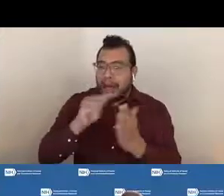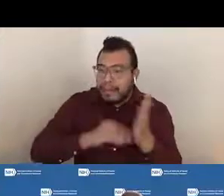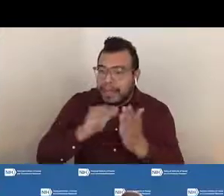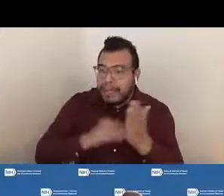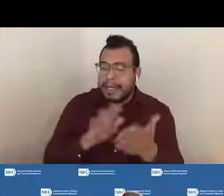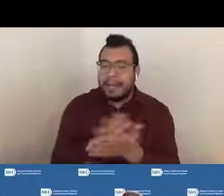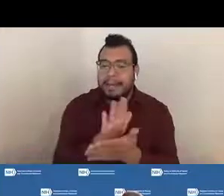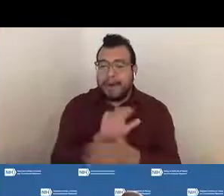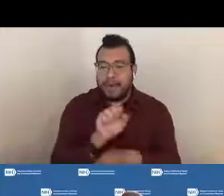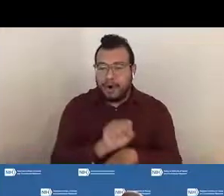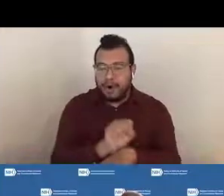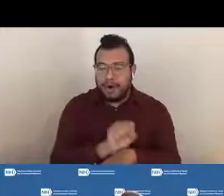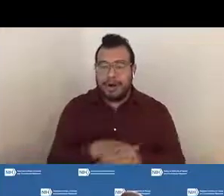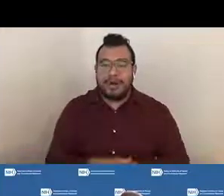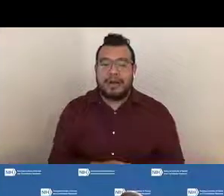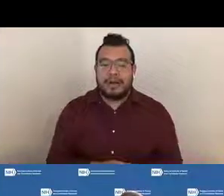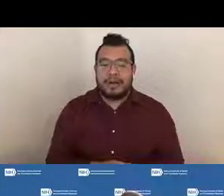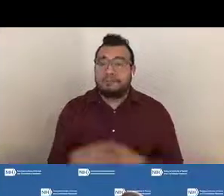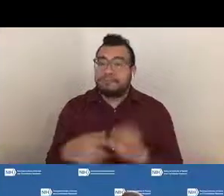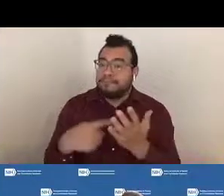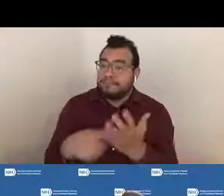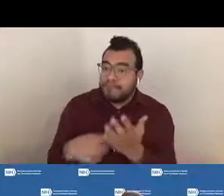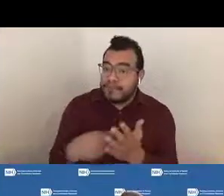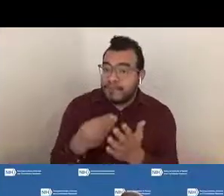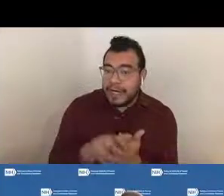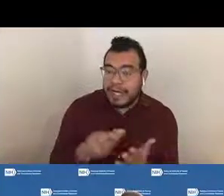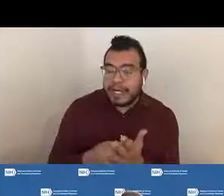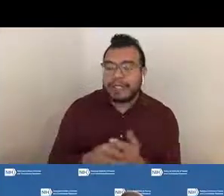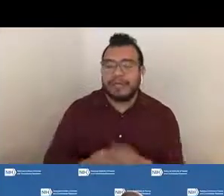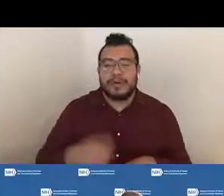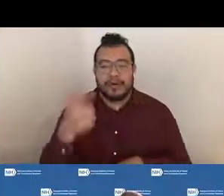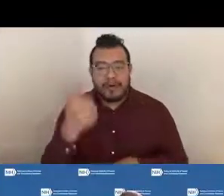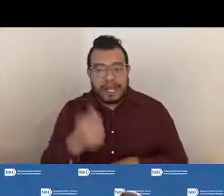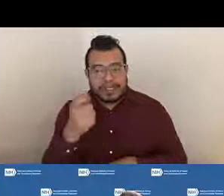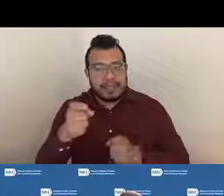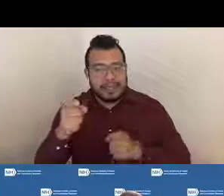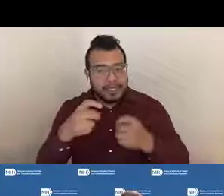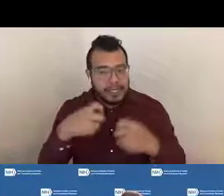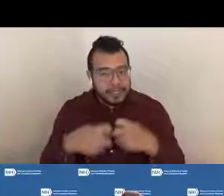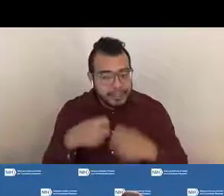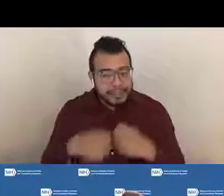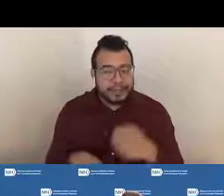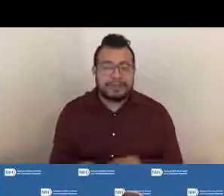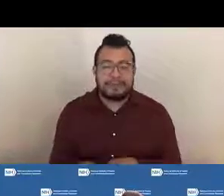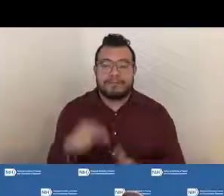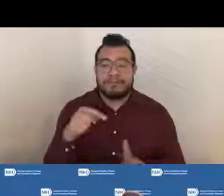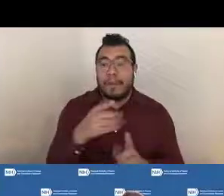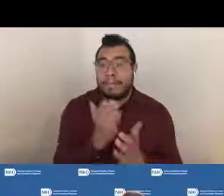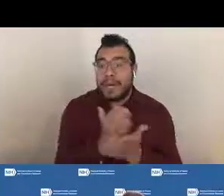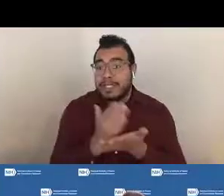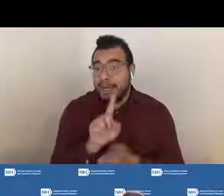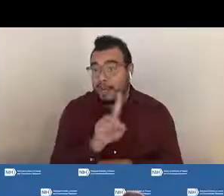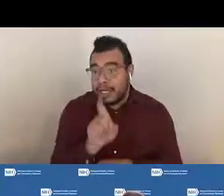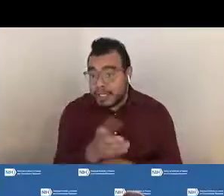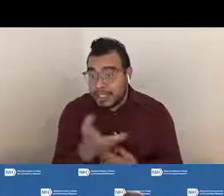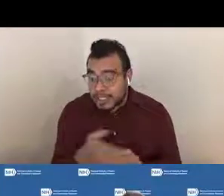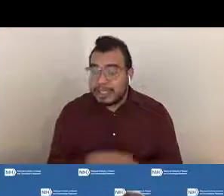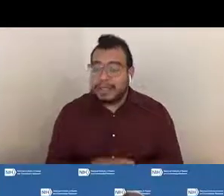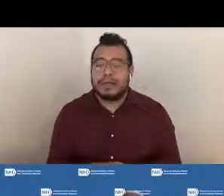To discuss financial or grants administration issues, such as budget questions. Adding a foreign component.